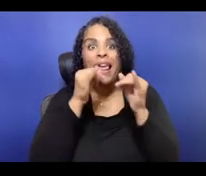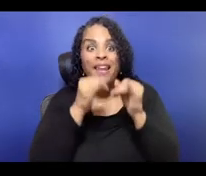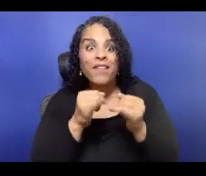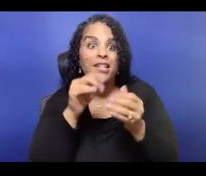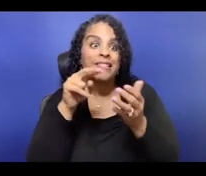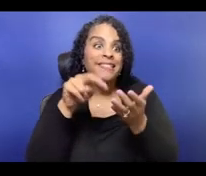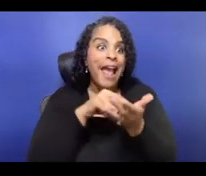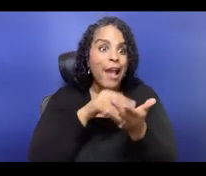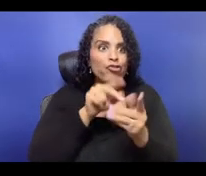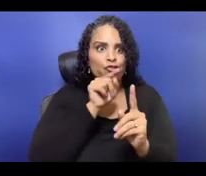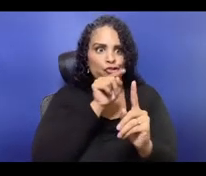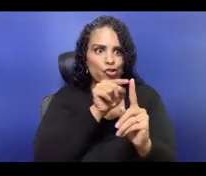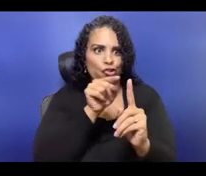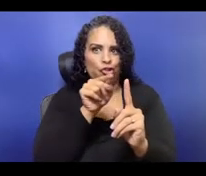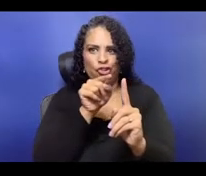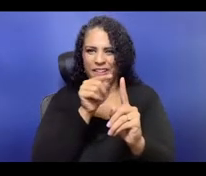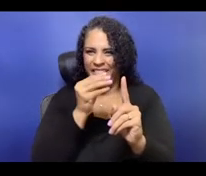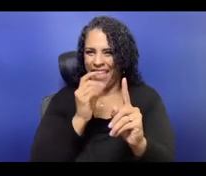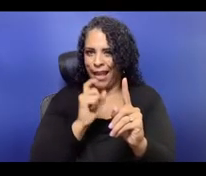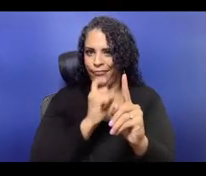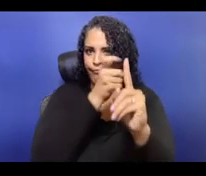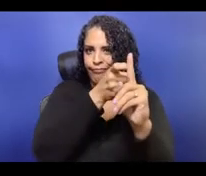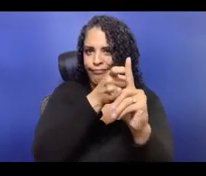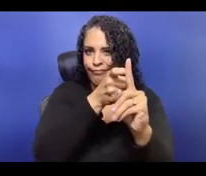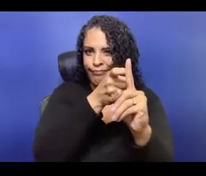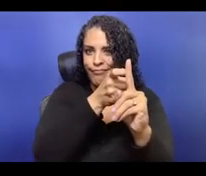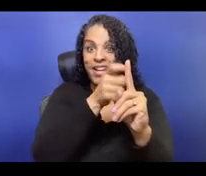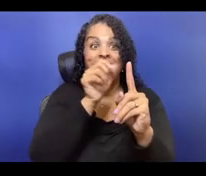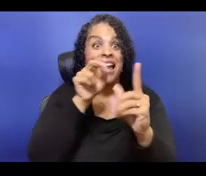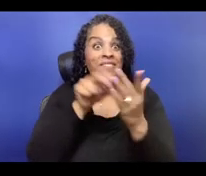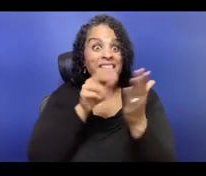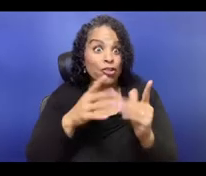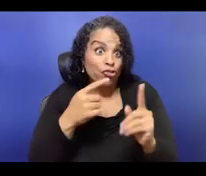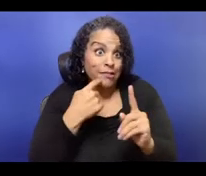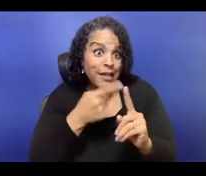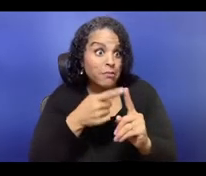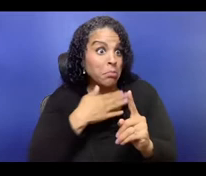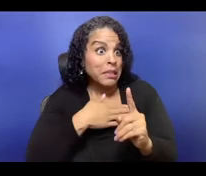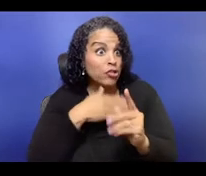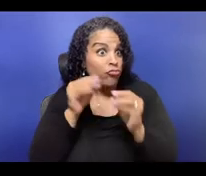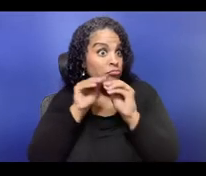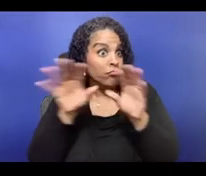it is really truly a values document. And it is something that for myself